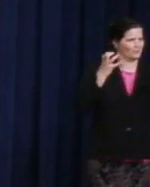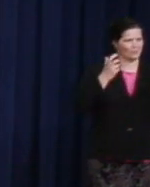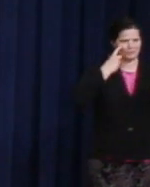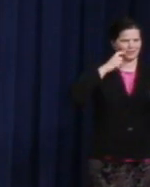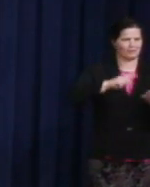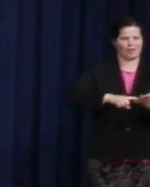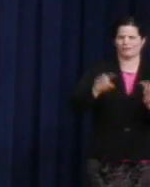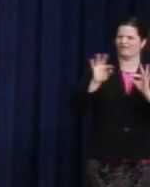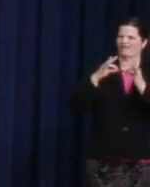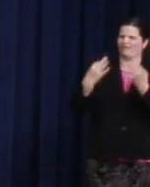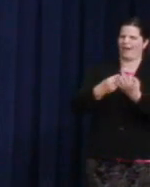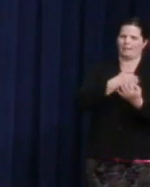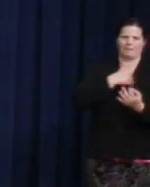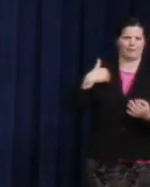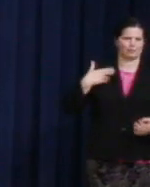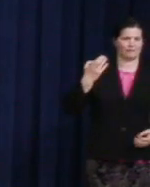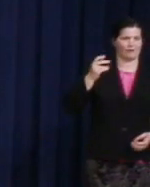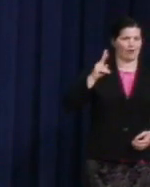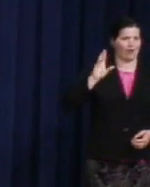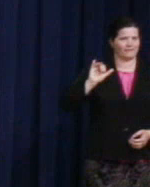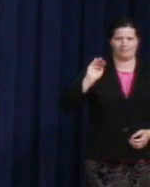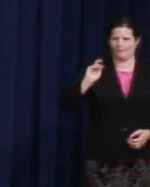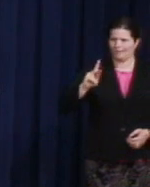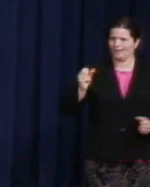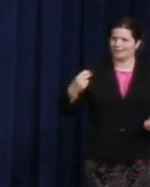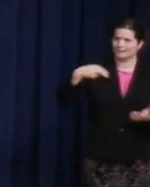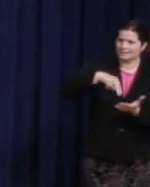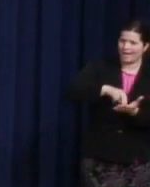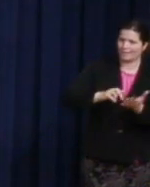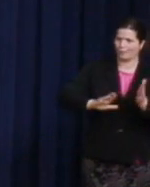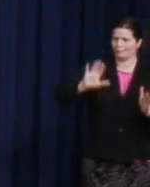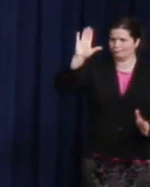So please, if you wish to stand or be recognized, we'd like to give you a round of applause.